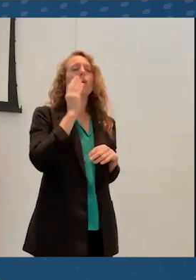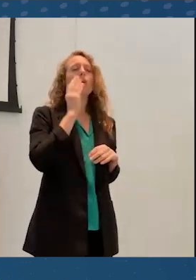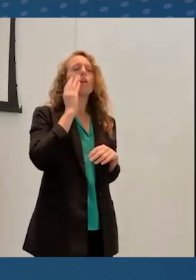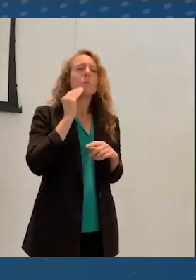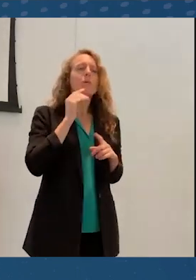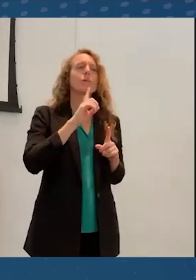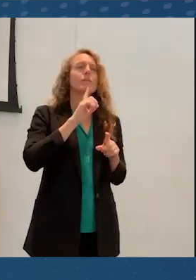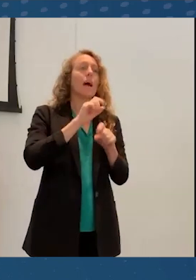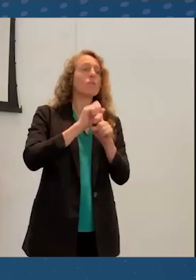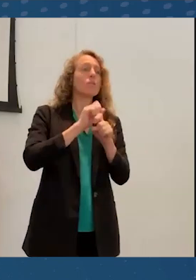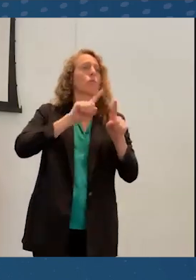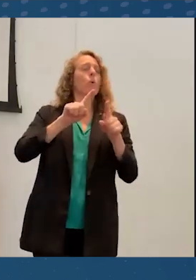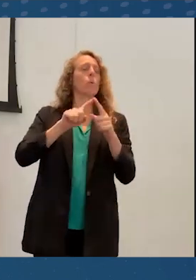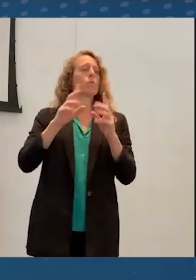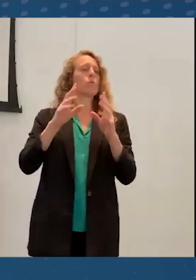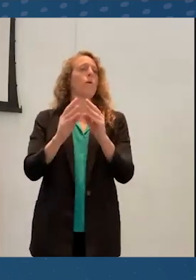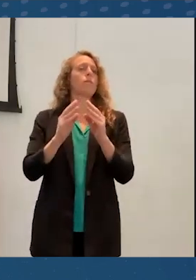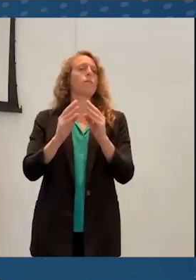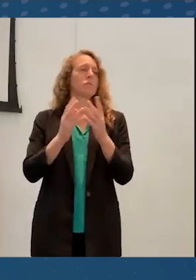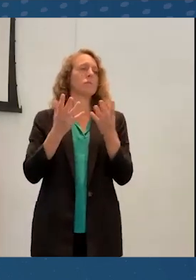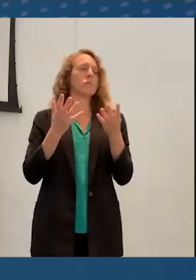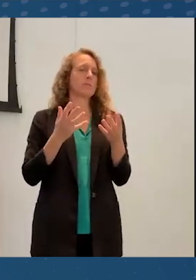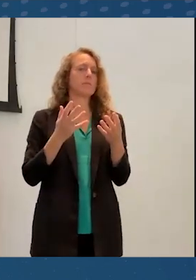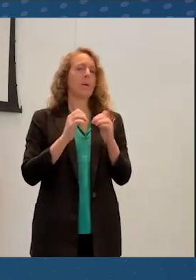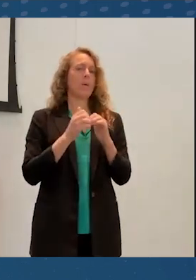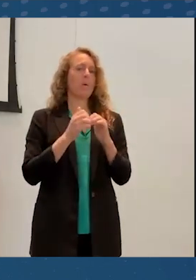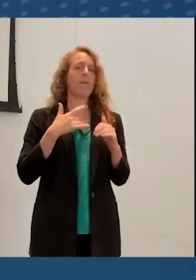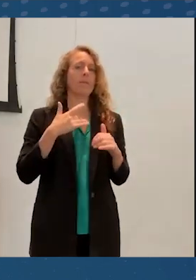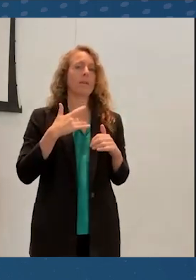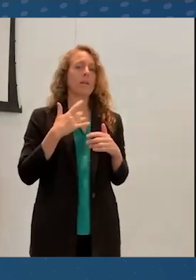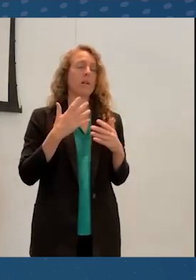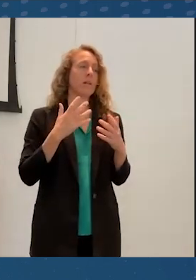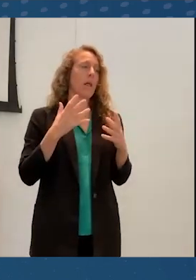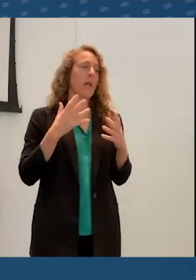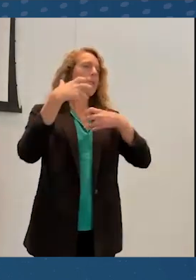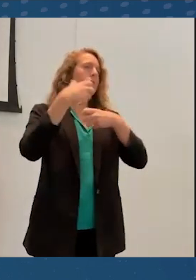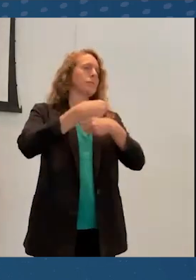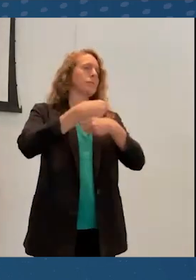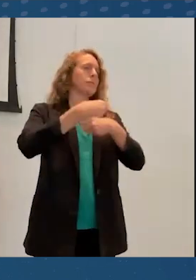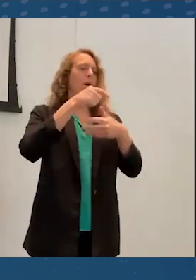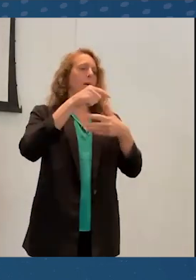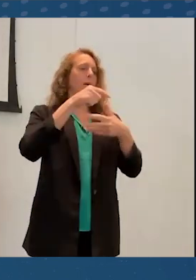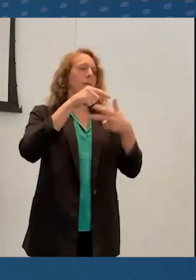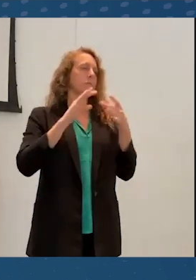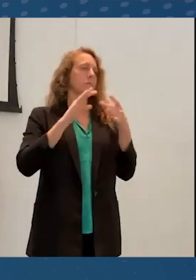And to be brief, we said that the current findings suggest